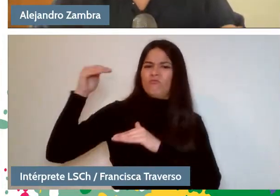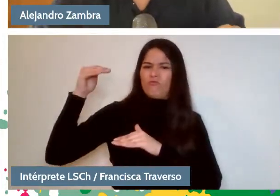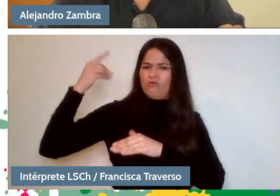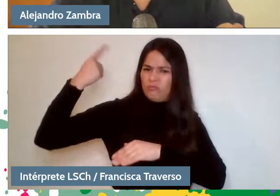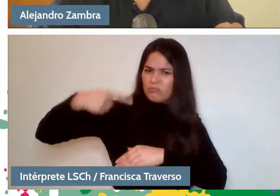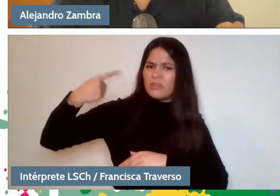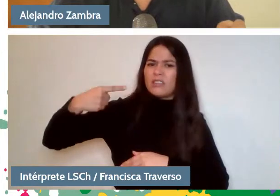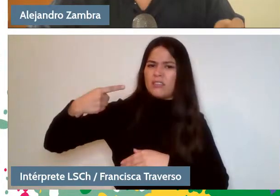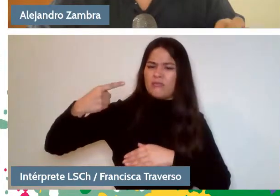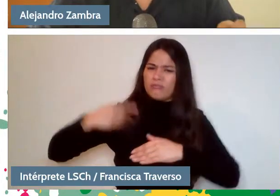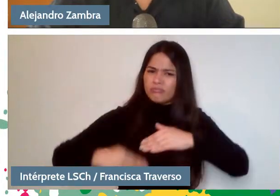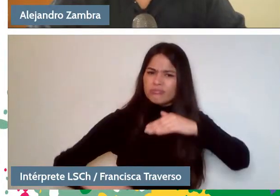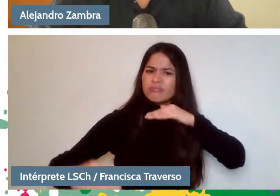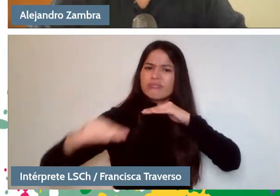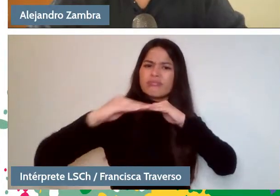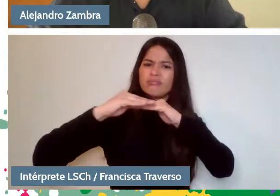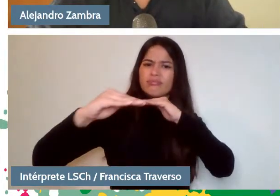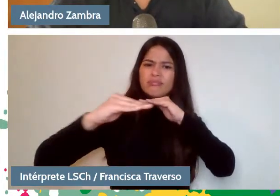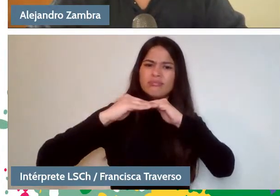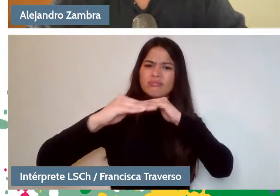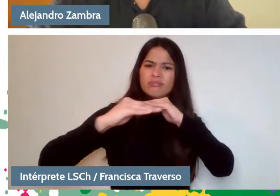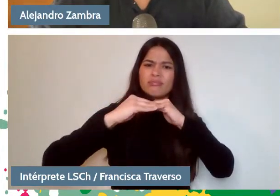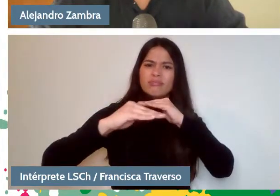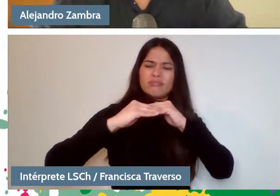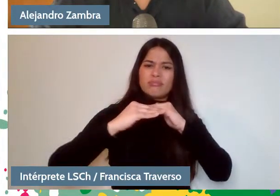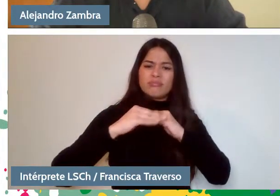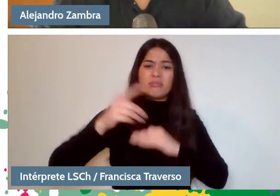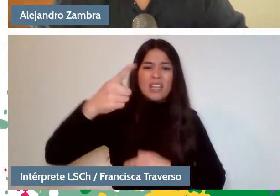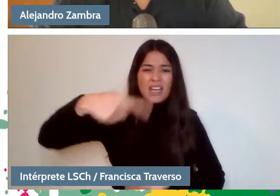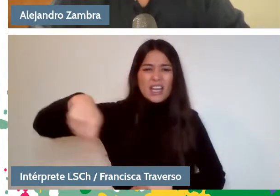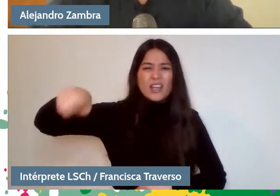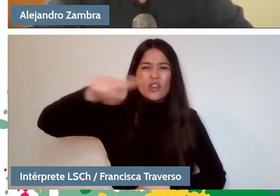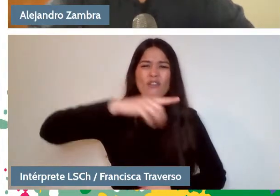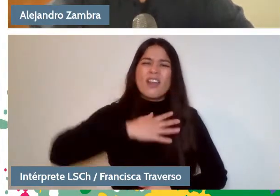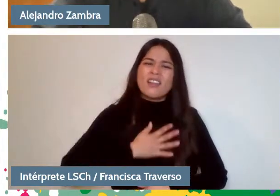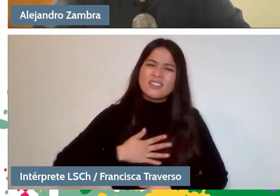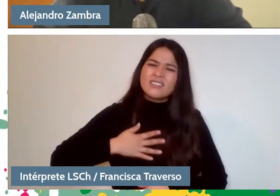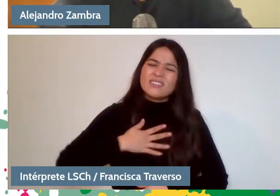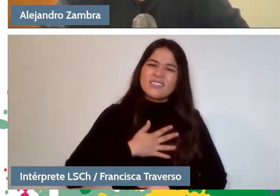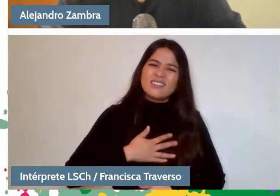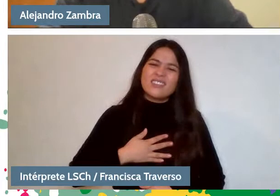And suddenly, they are going to feel that they have a place of authority